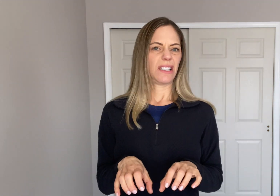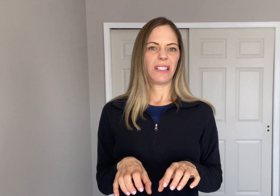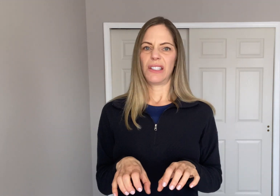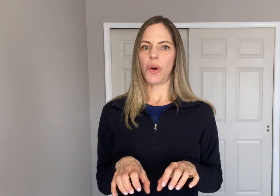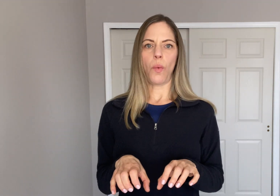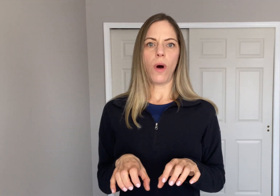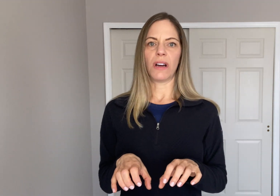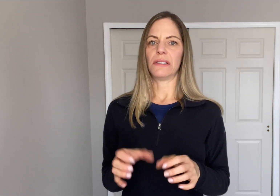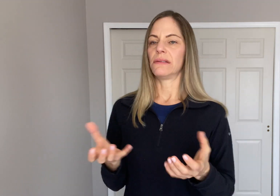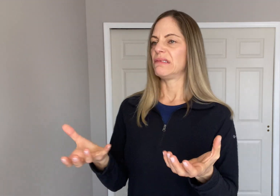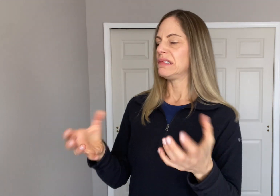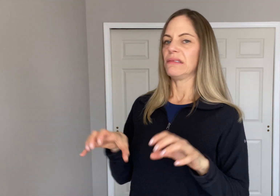"Don't want."